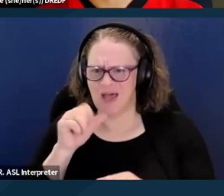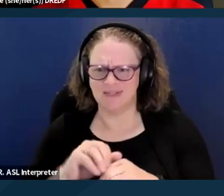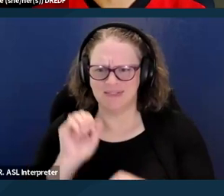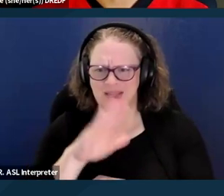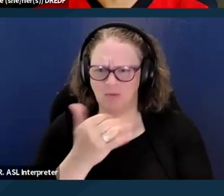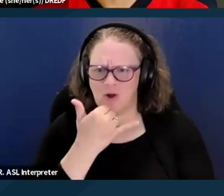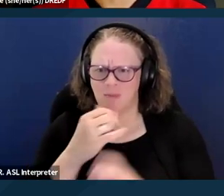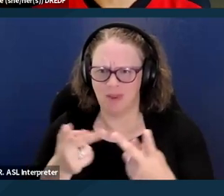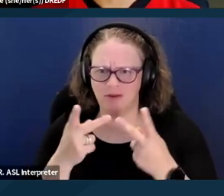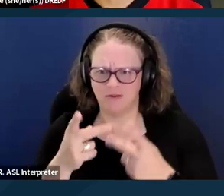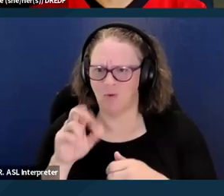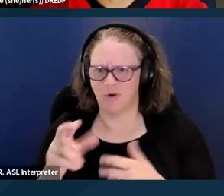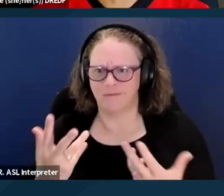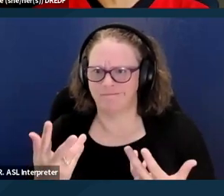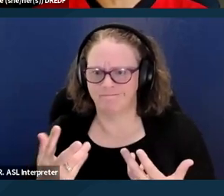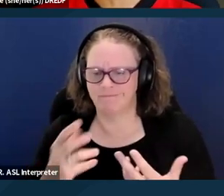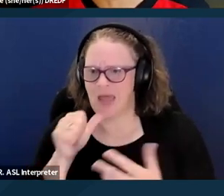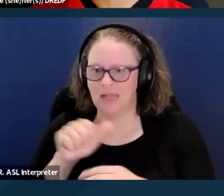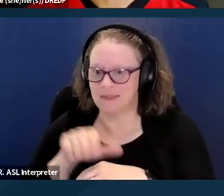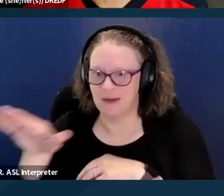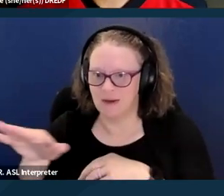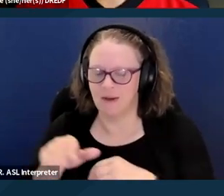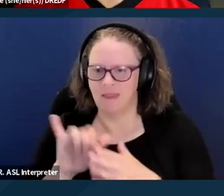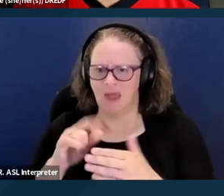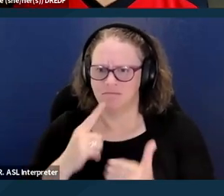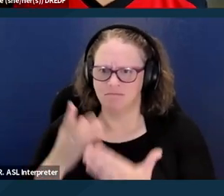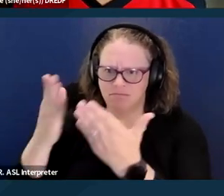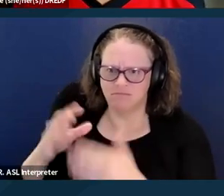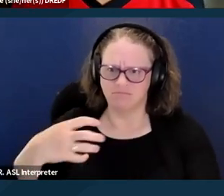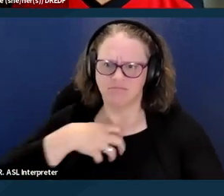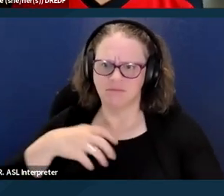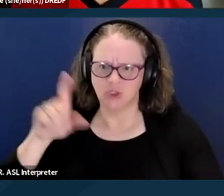And I think that should definitely be raised with advocates is